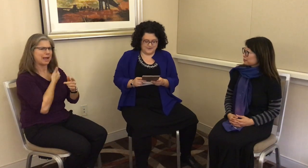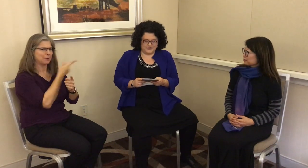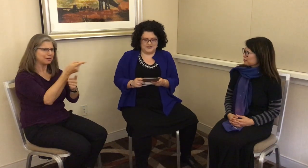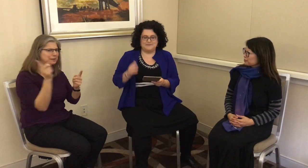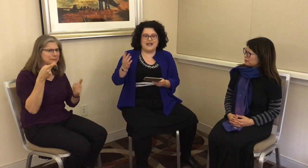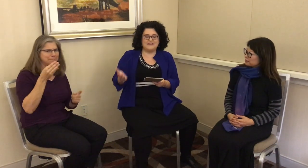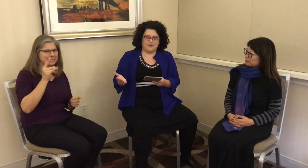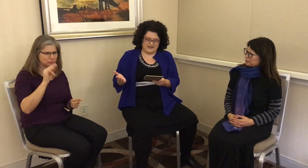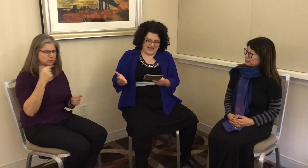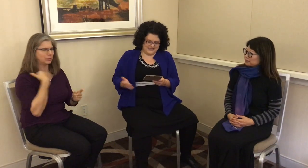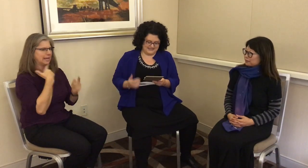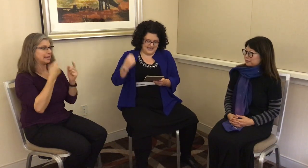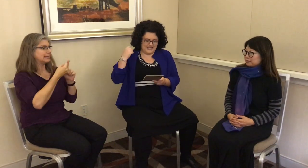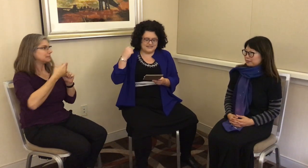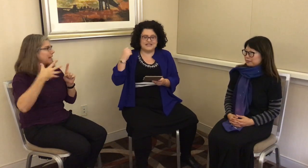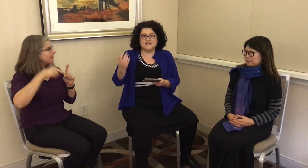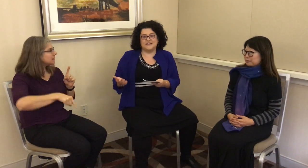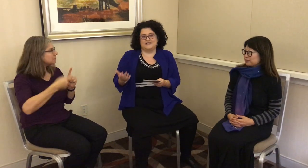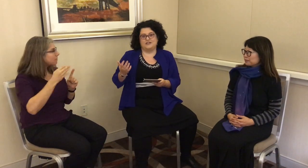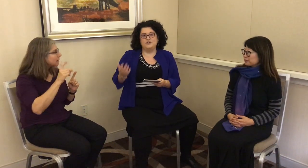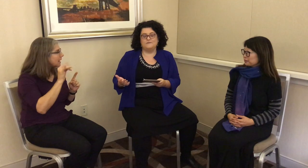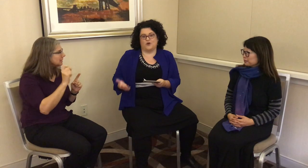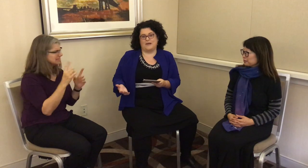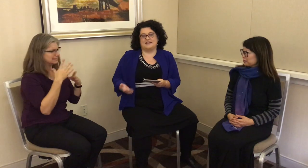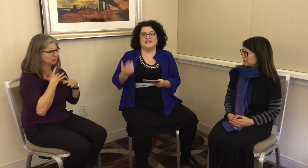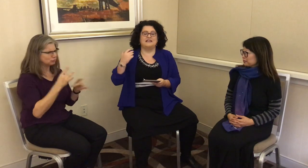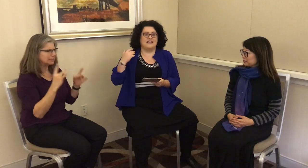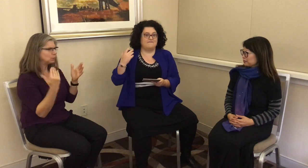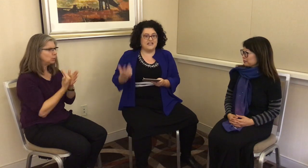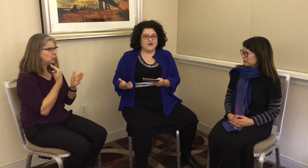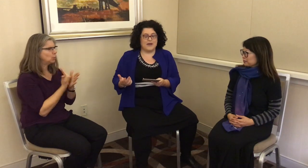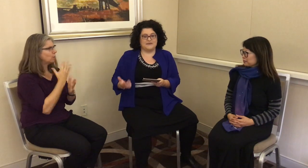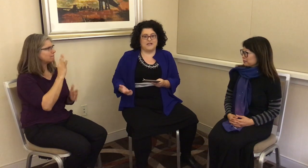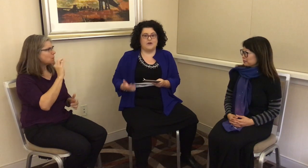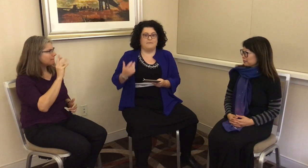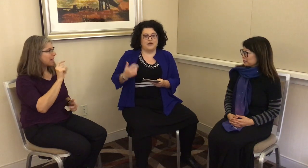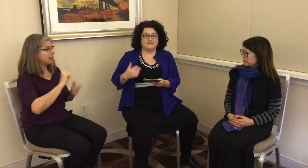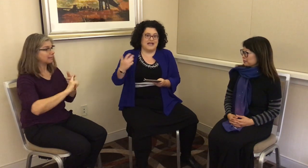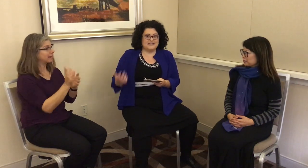able to expand the podcast into interesting new formats like a video episode about signed